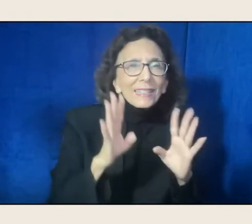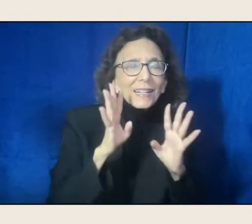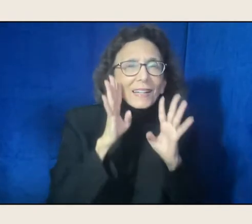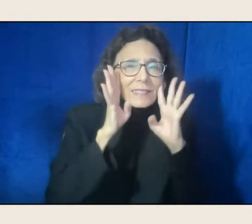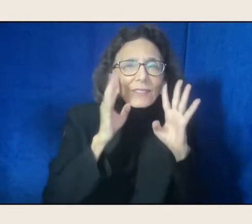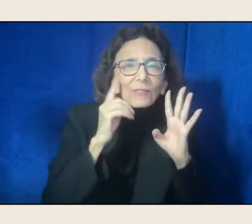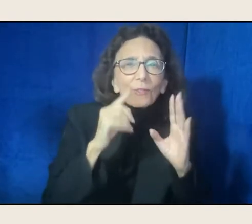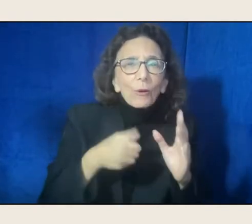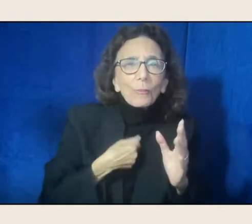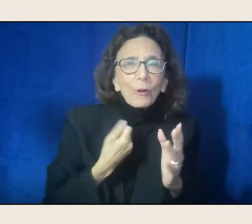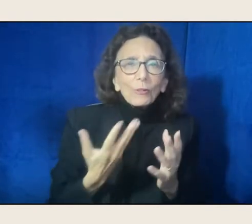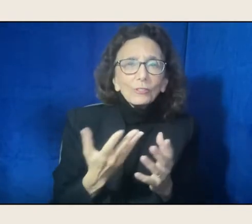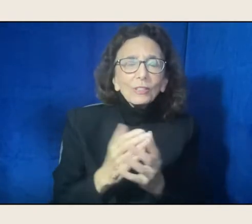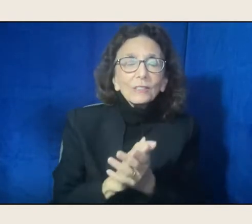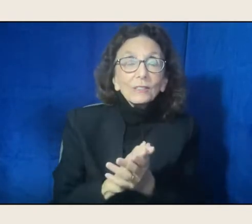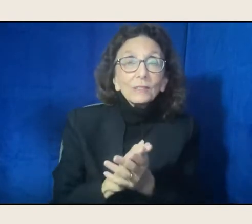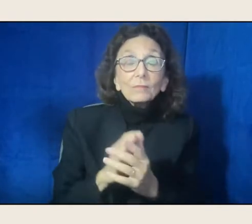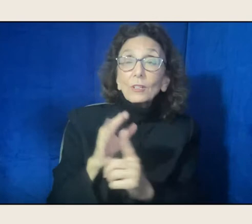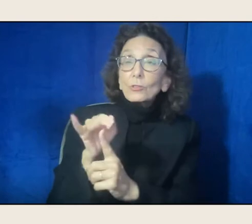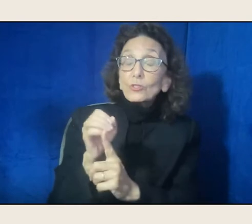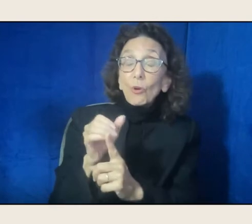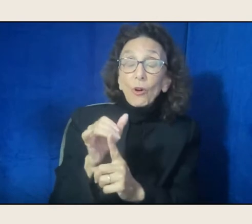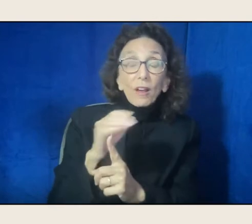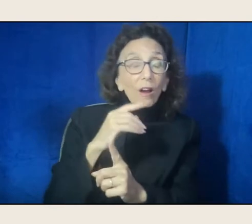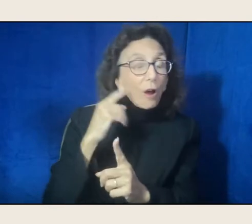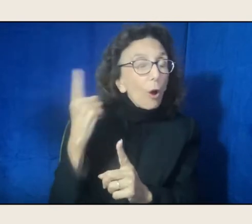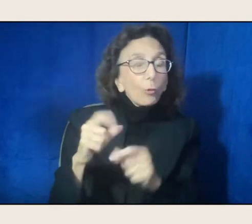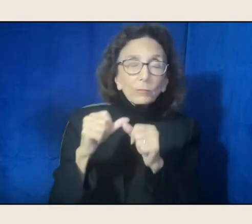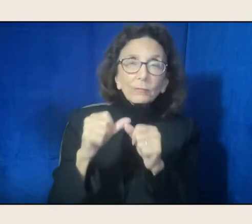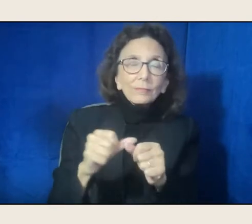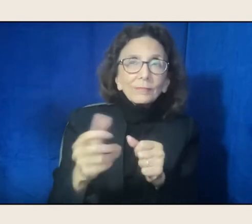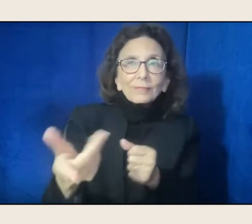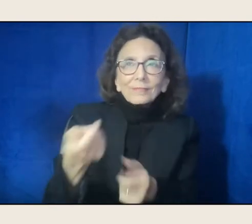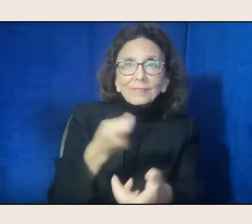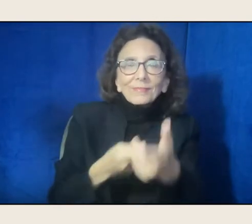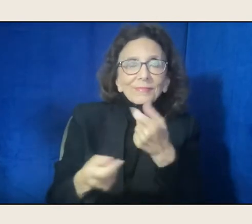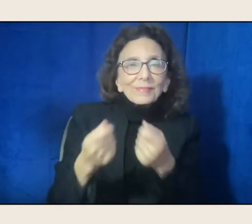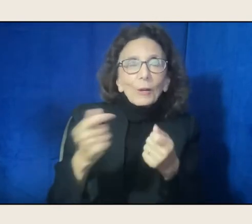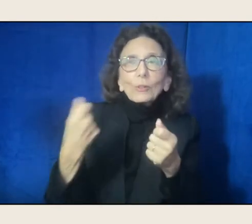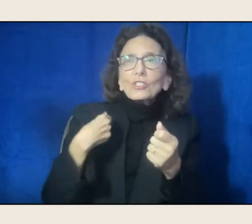She has never stopped engaging us in her luminosity with new poems, new perspectives,